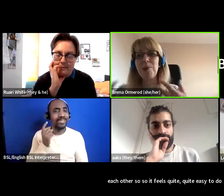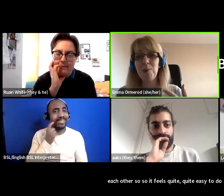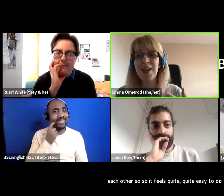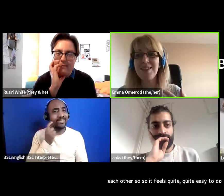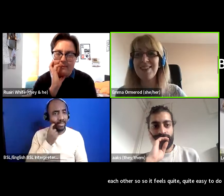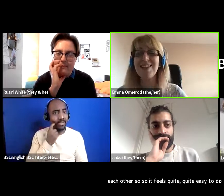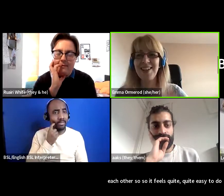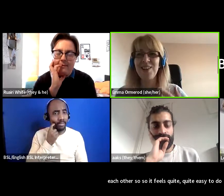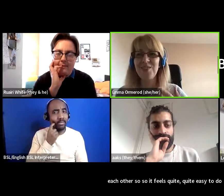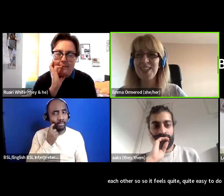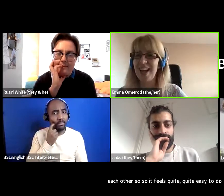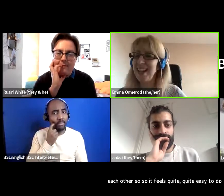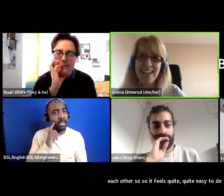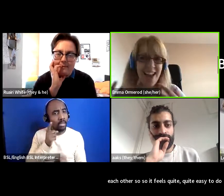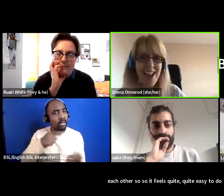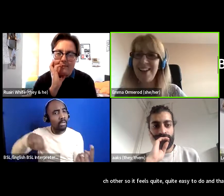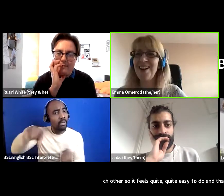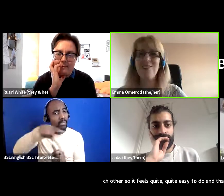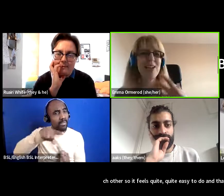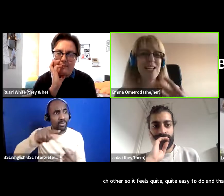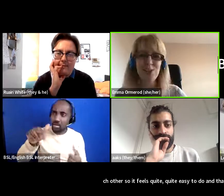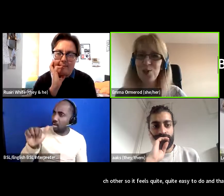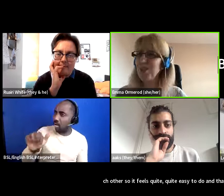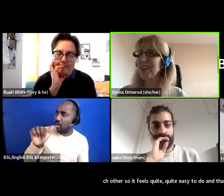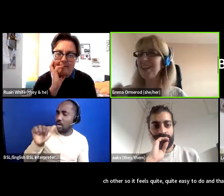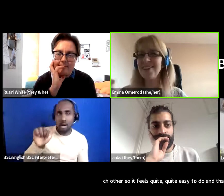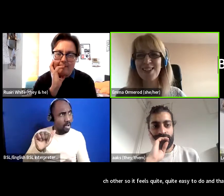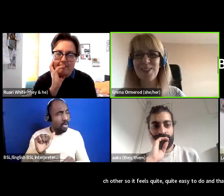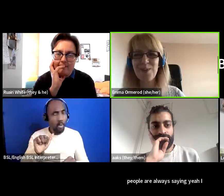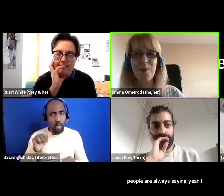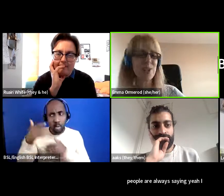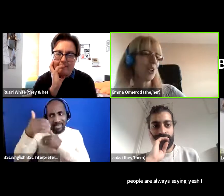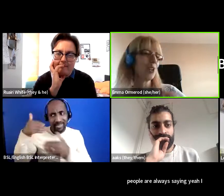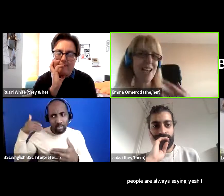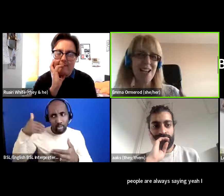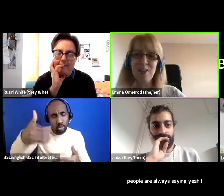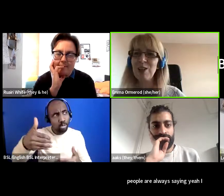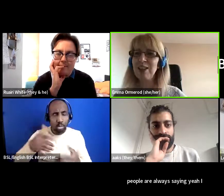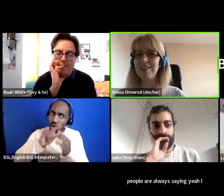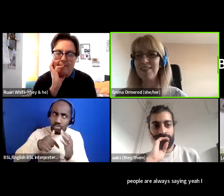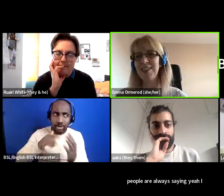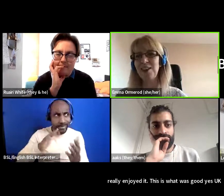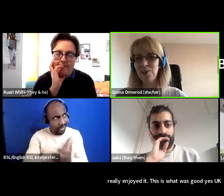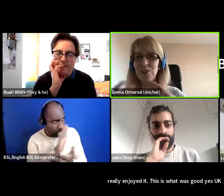are always you know saying yeah i really enjoyed it this is what was good yes you can you know you